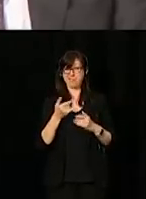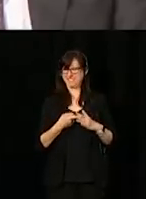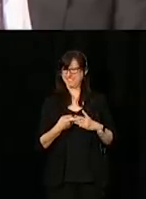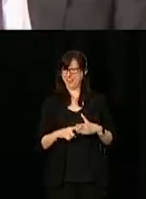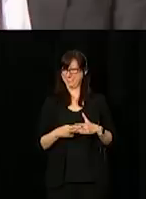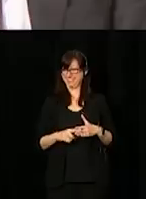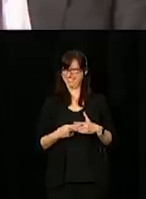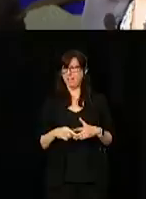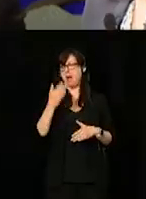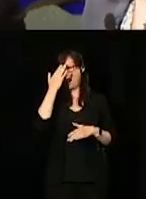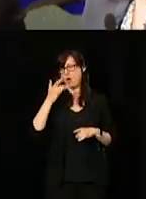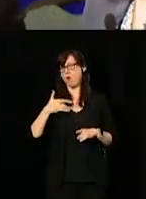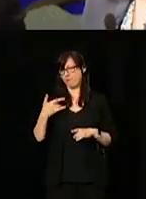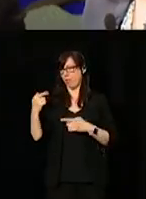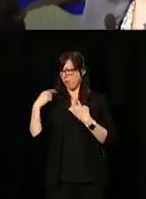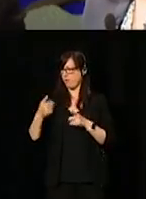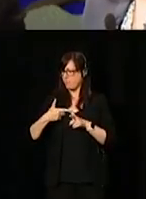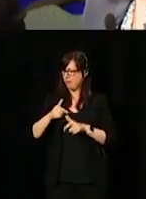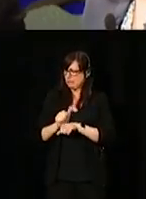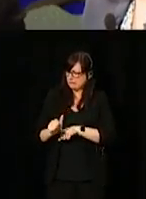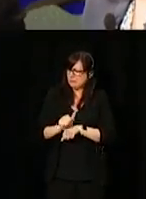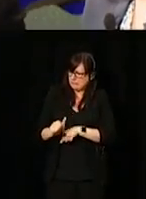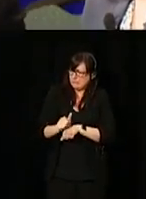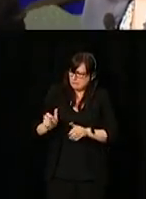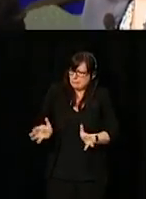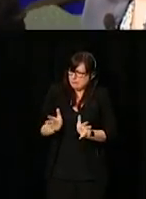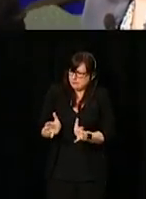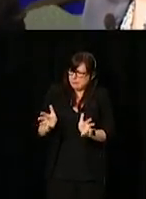It feels like we've been sprinting to get to the launch of the strategy,